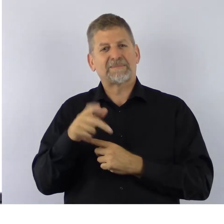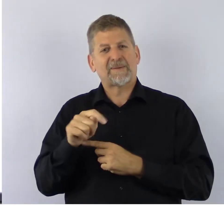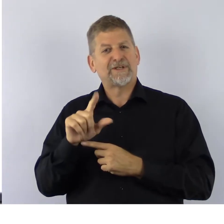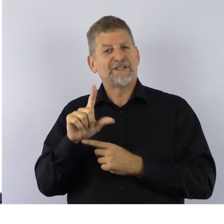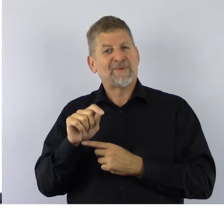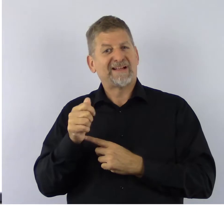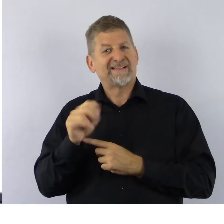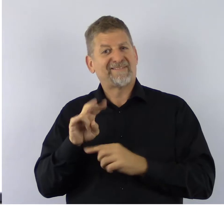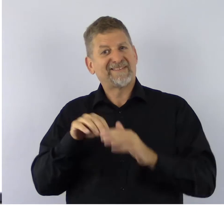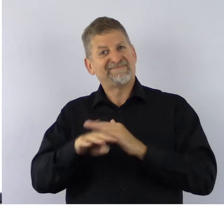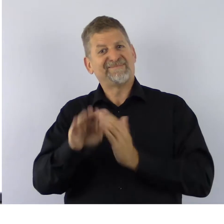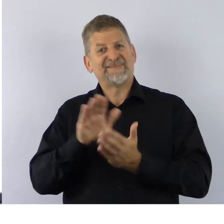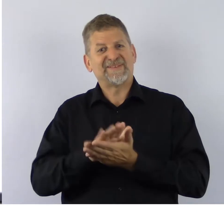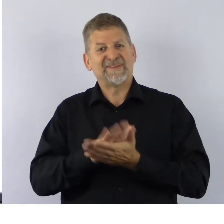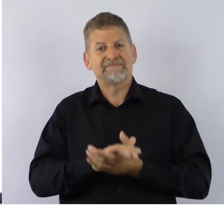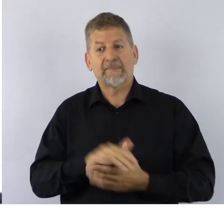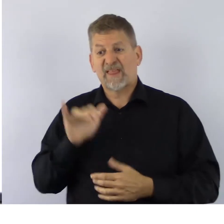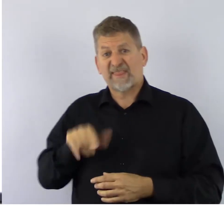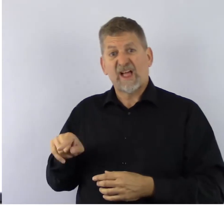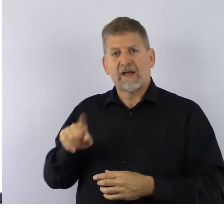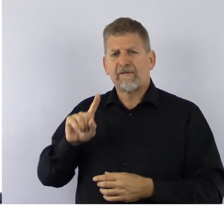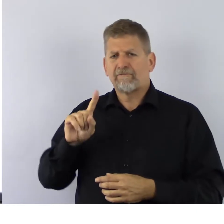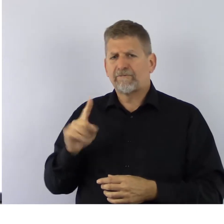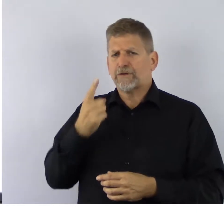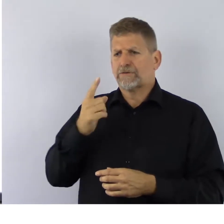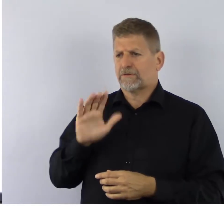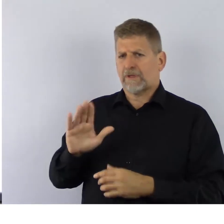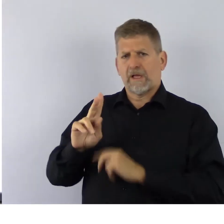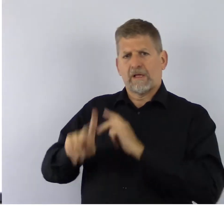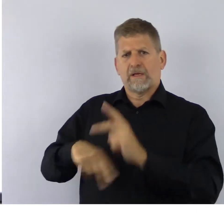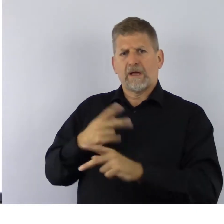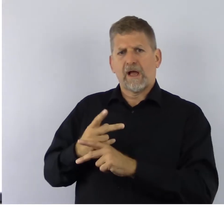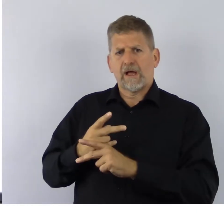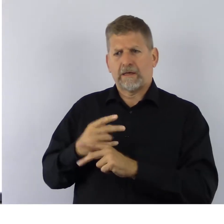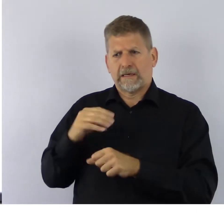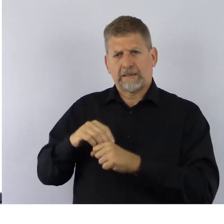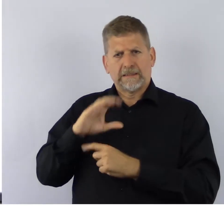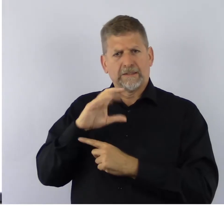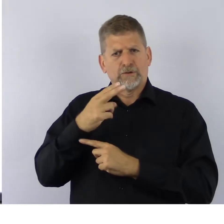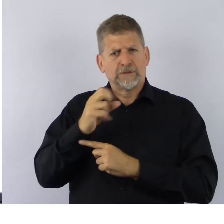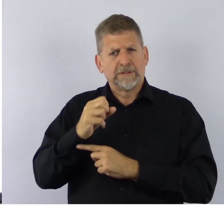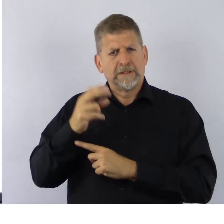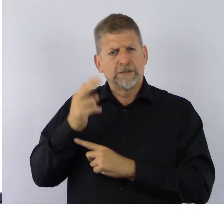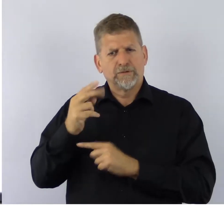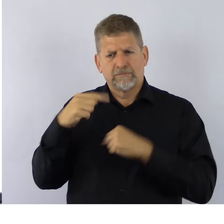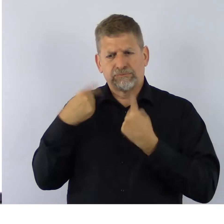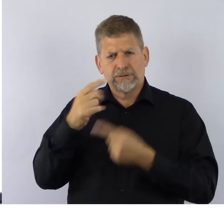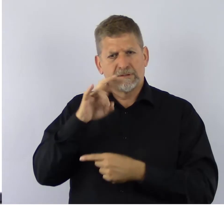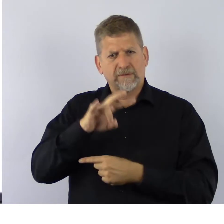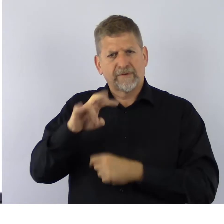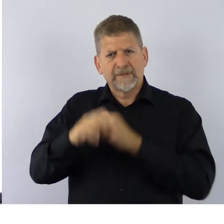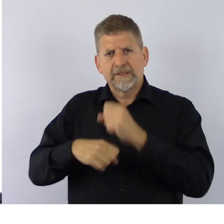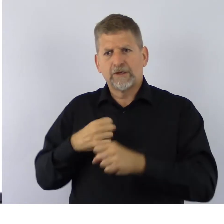This is the first of its kind in the Canadian Hearing Society’s 77-year history.